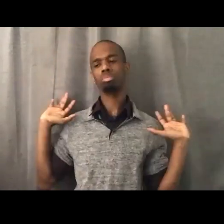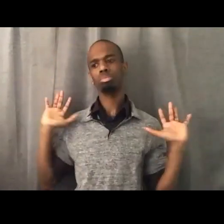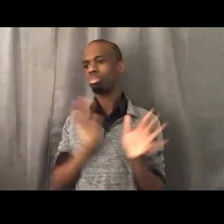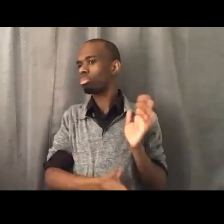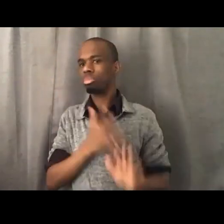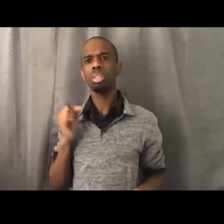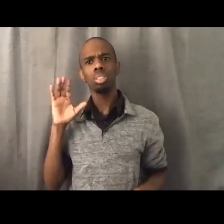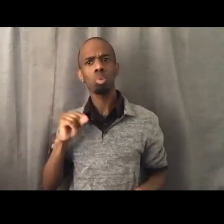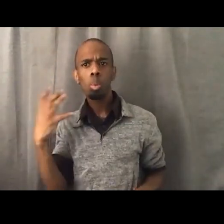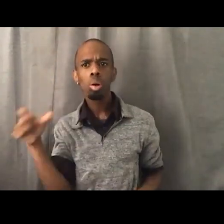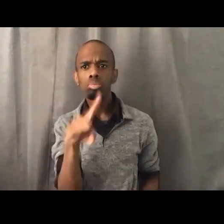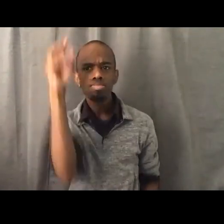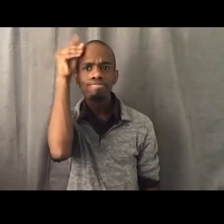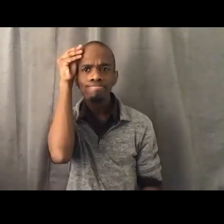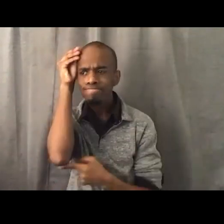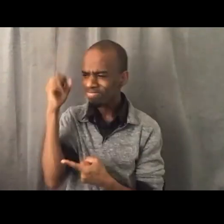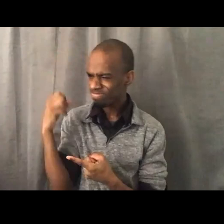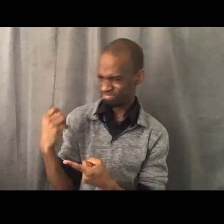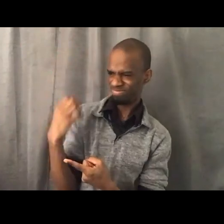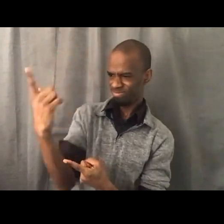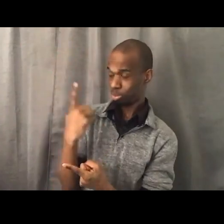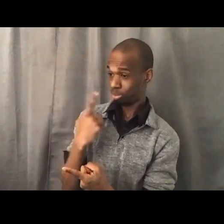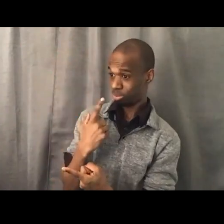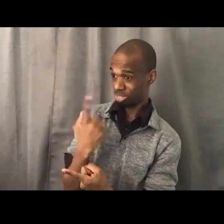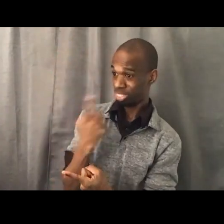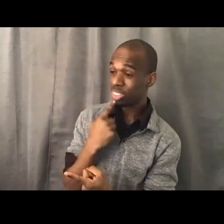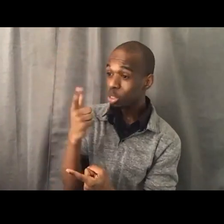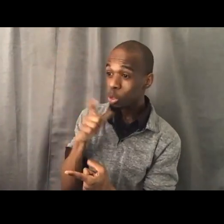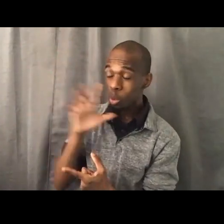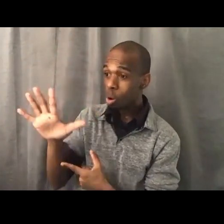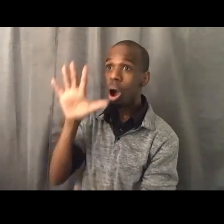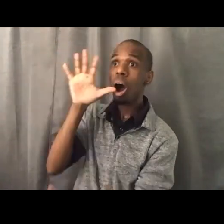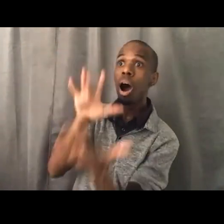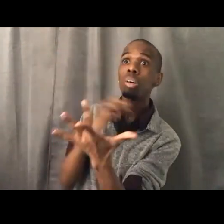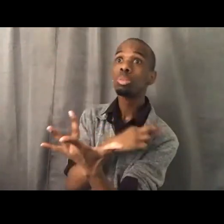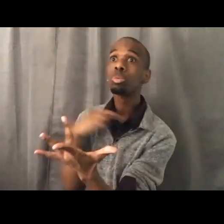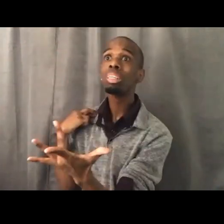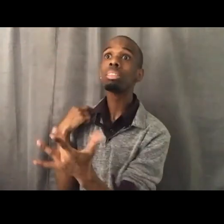that you sit you're gonna call the police on me and how that brings our deaths.